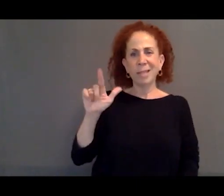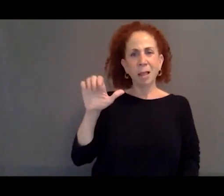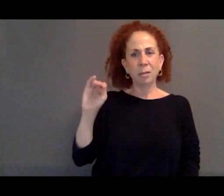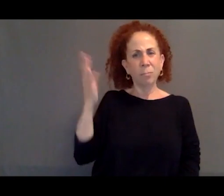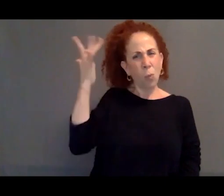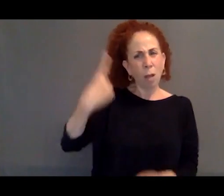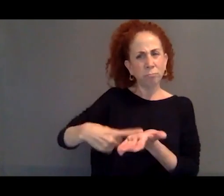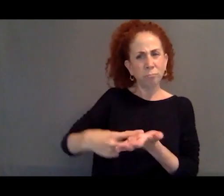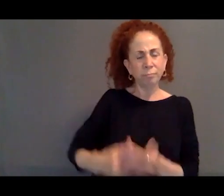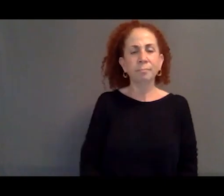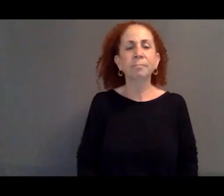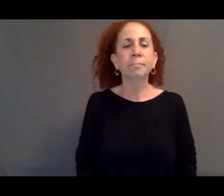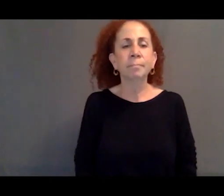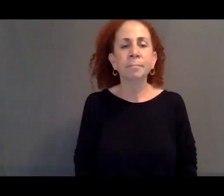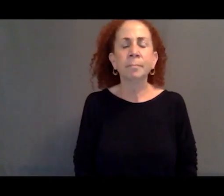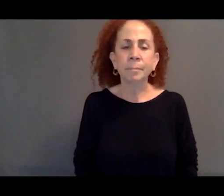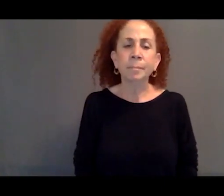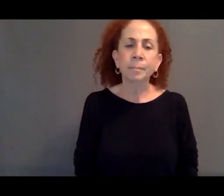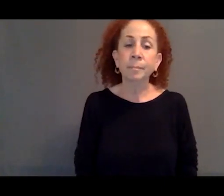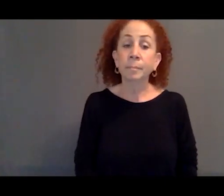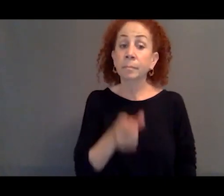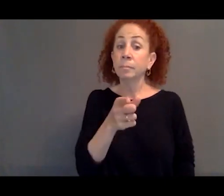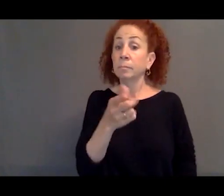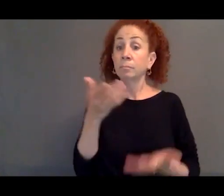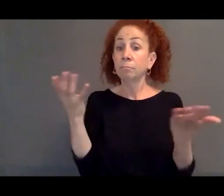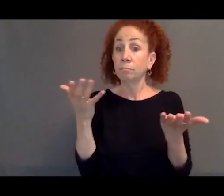Asylum begins with the obligation